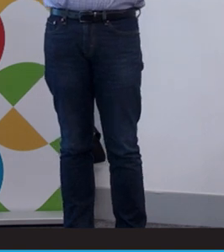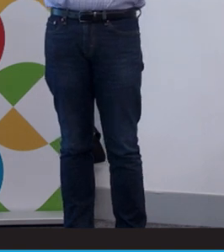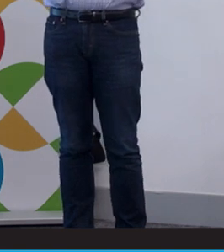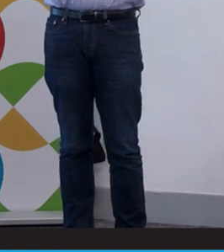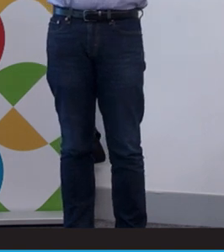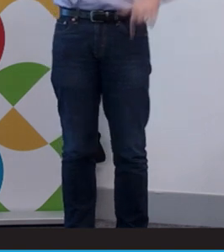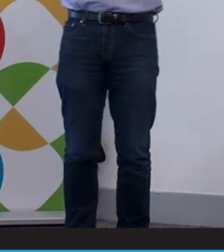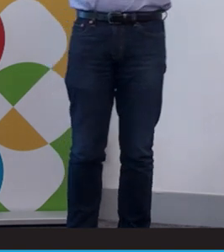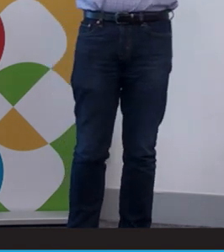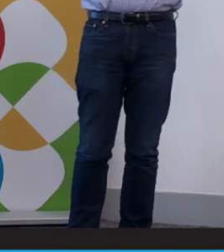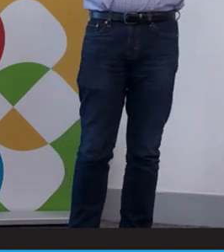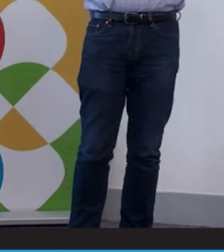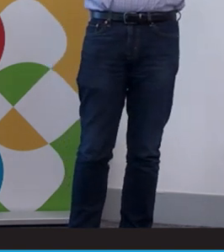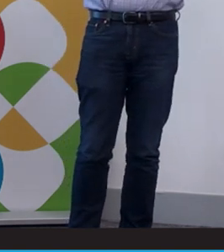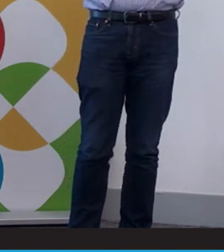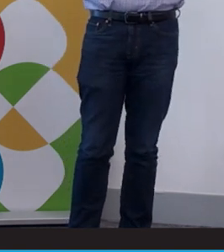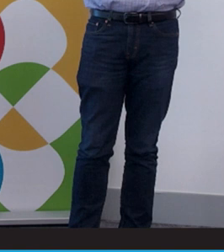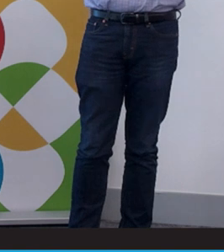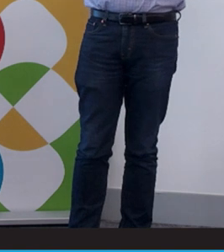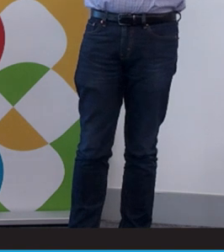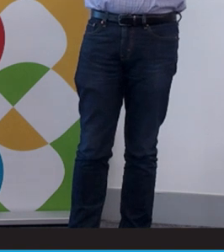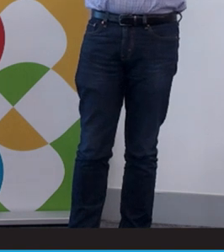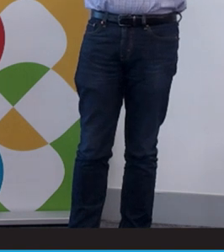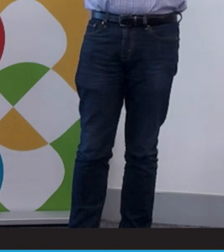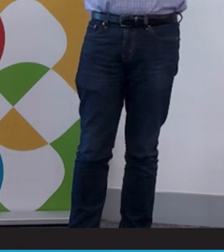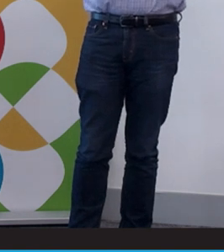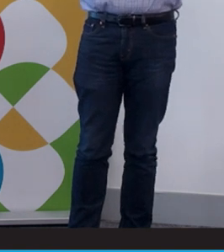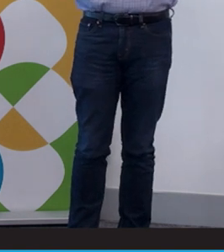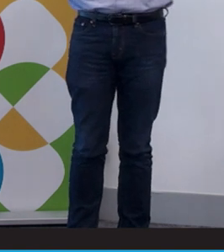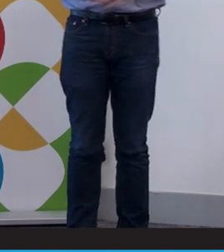There's pros and cons to that and we can talk for a long time about that itself. But